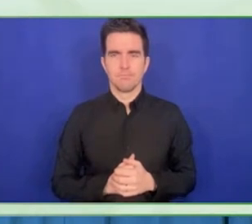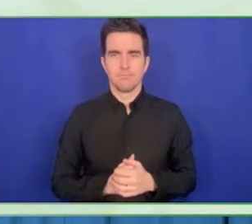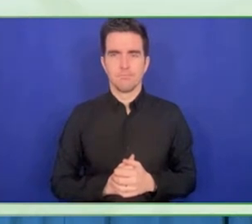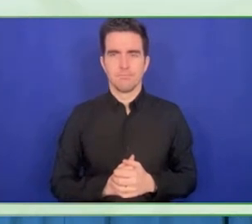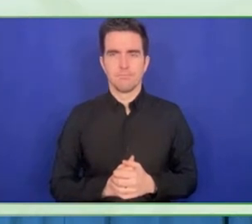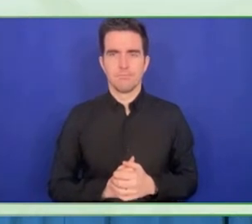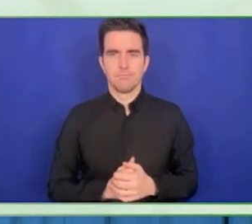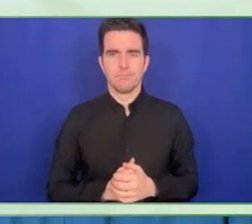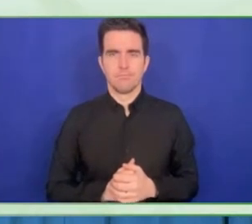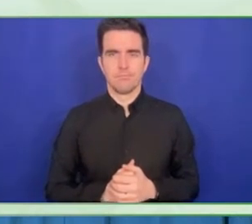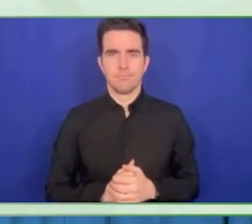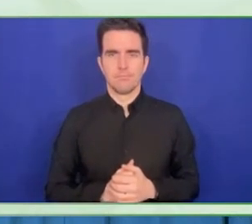inclusion programme.